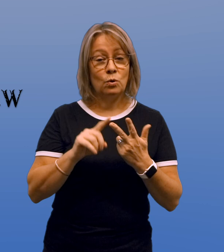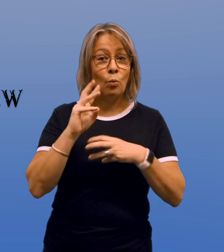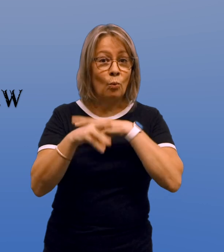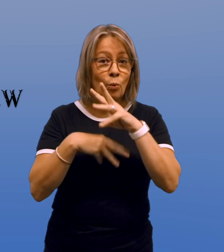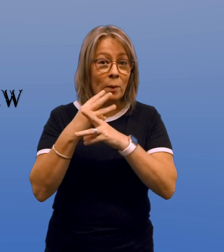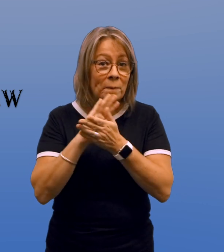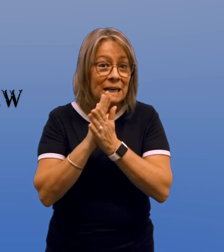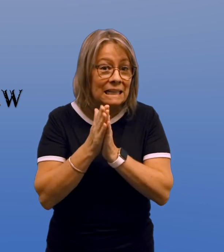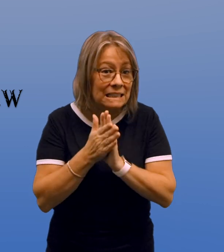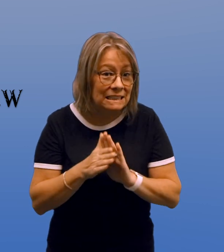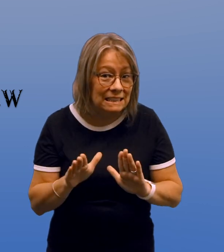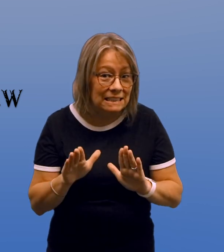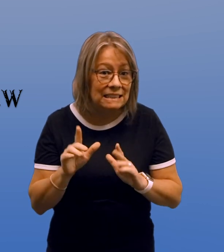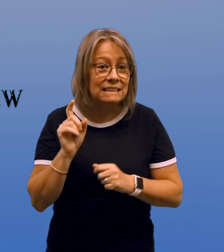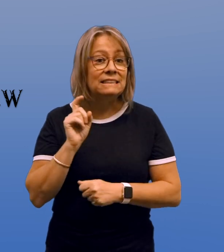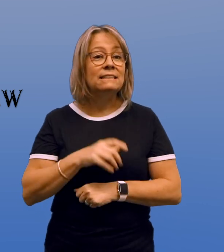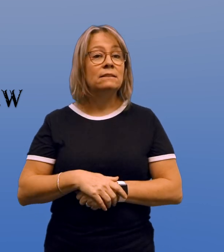World peace?